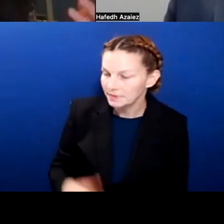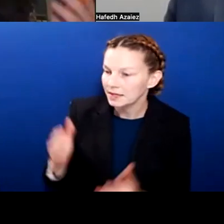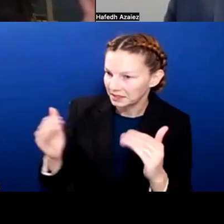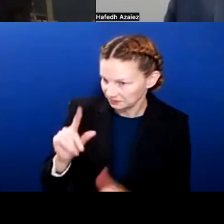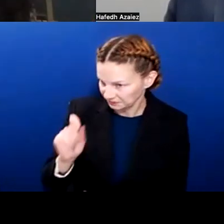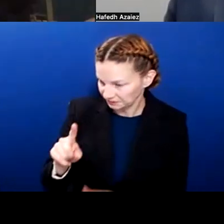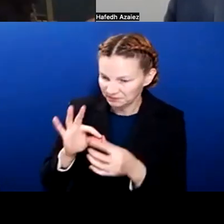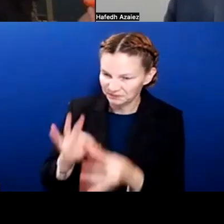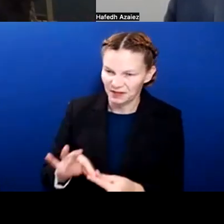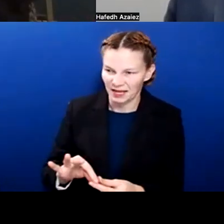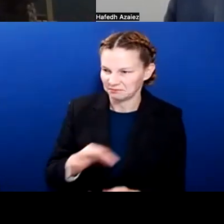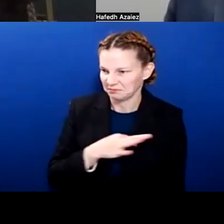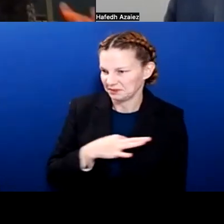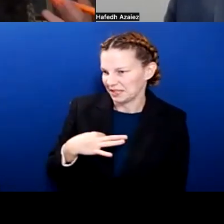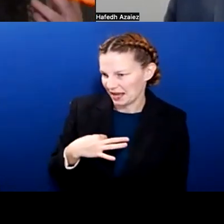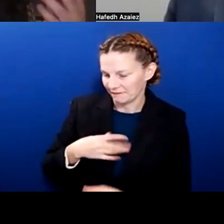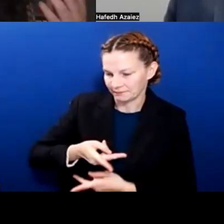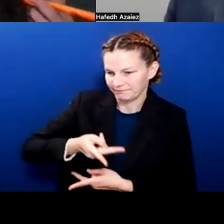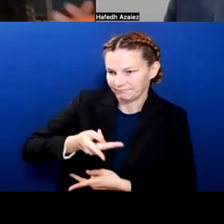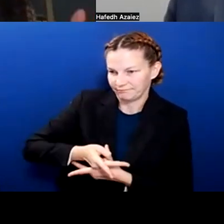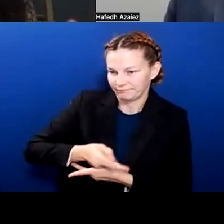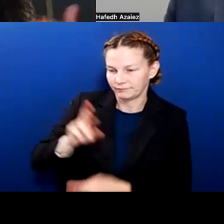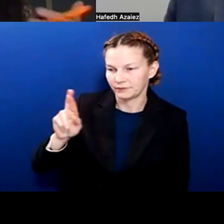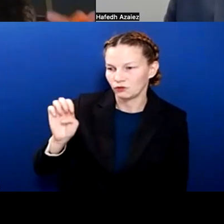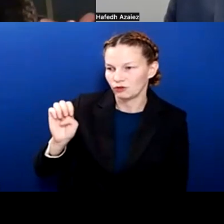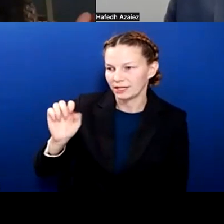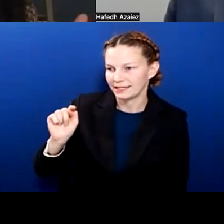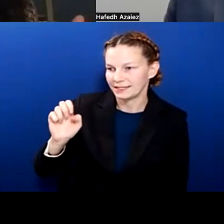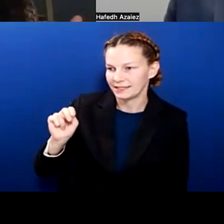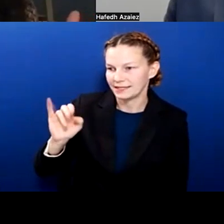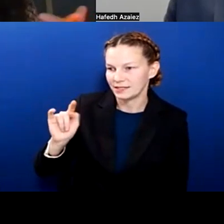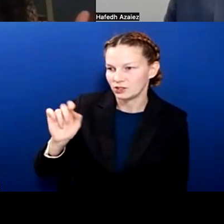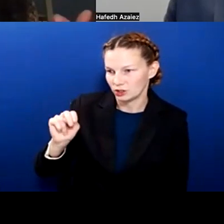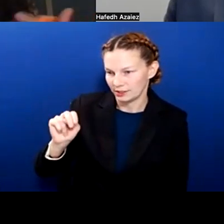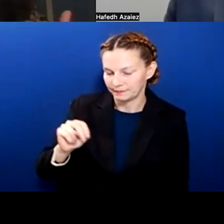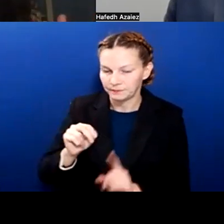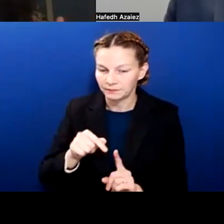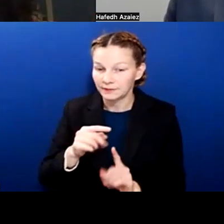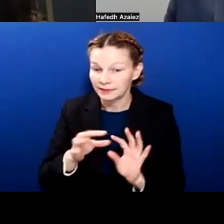It's specifically about retention and it's, what incentives are we offering to be able to keep our staff